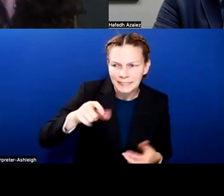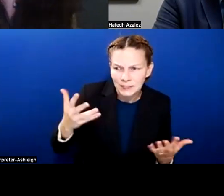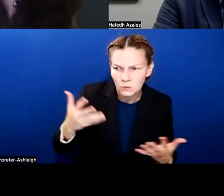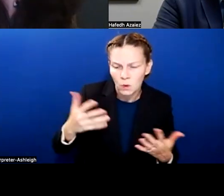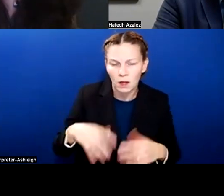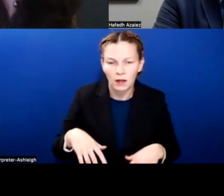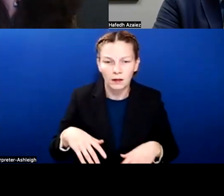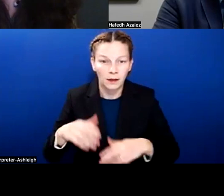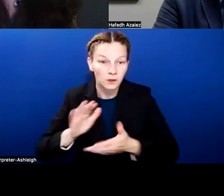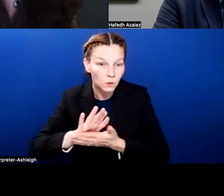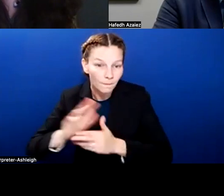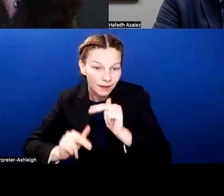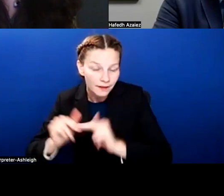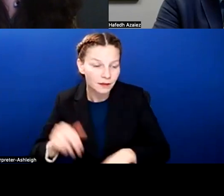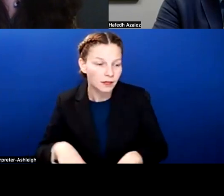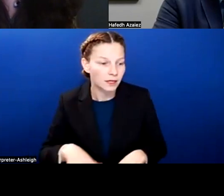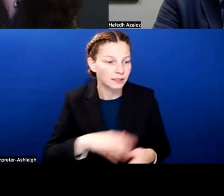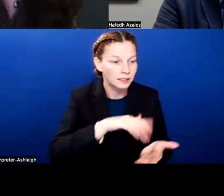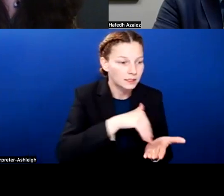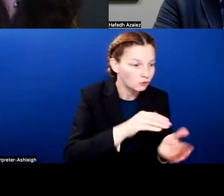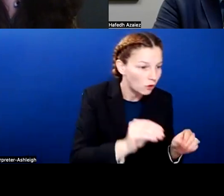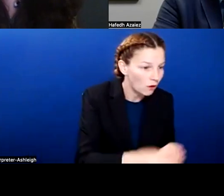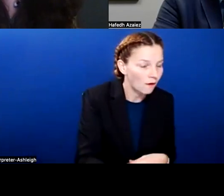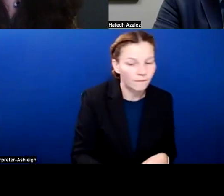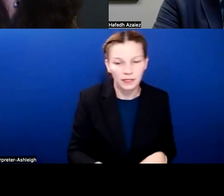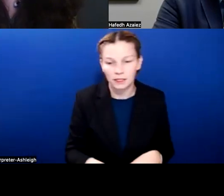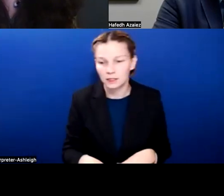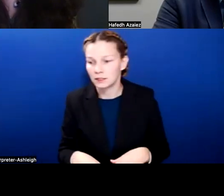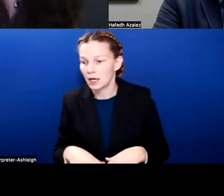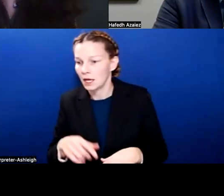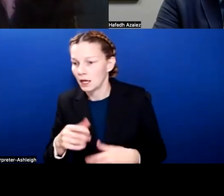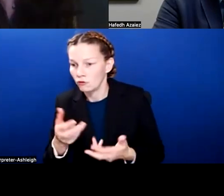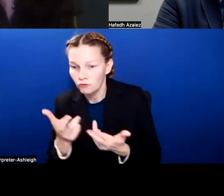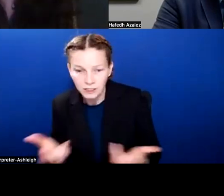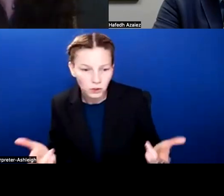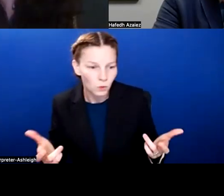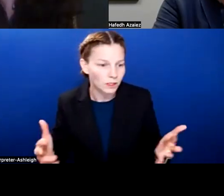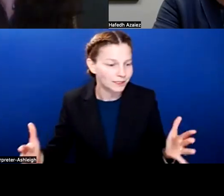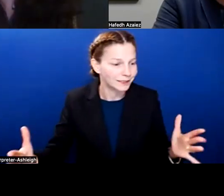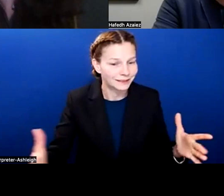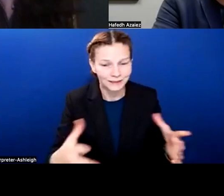And it all comes together into this big pie. The pie is not getting bigger,